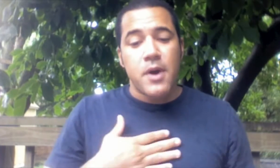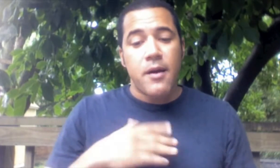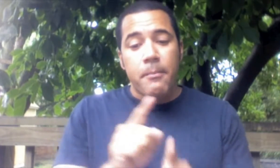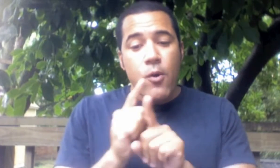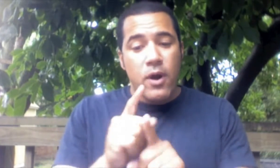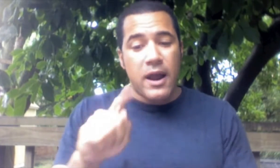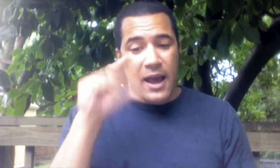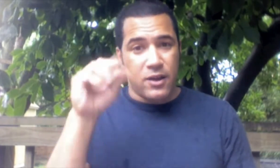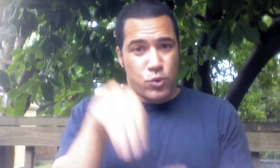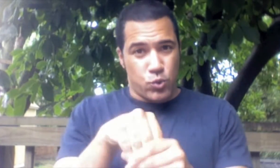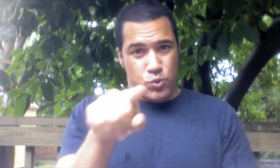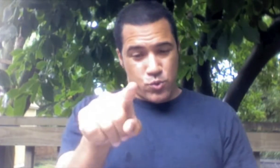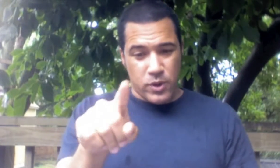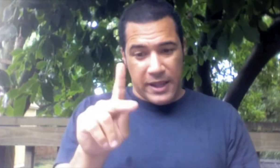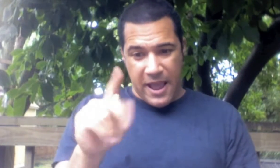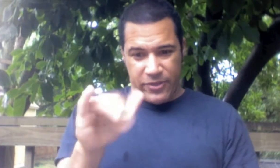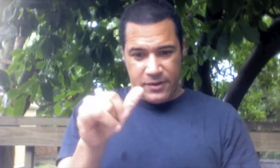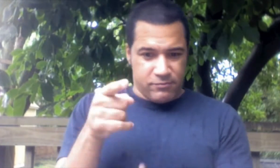My mentors at Gallaudet including you, Kathy,